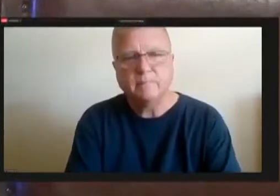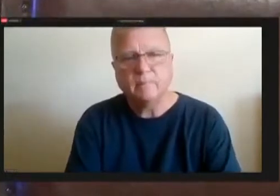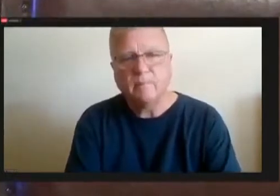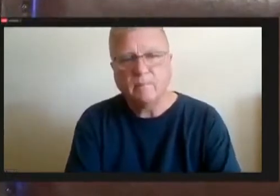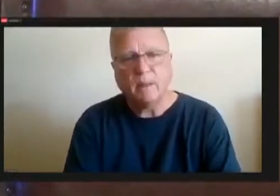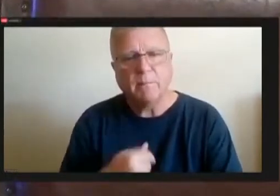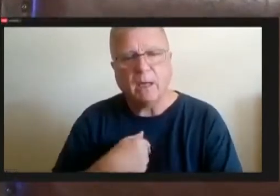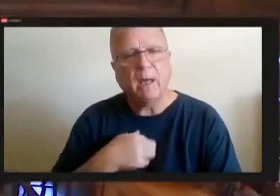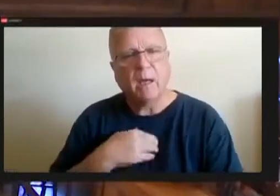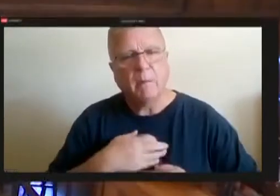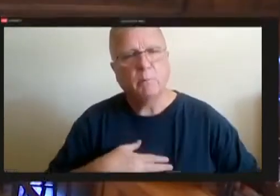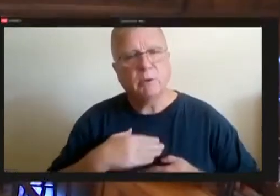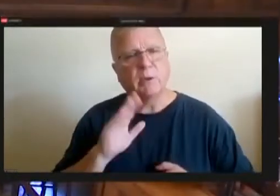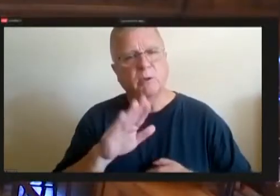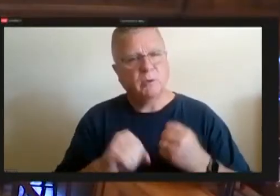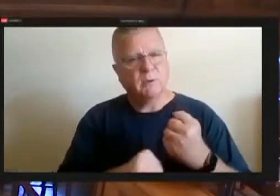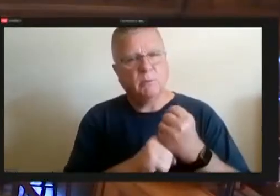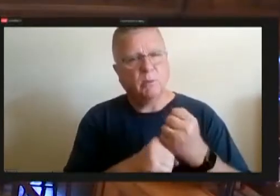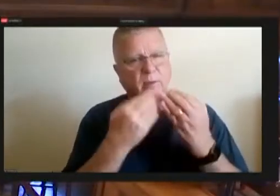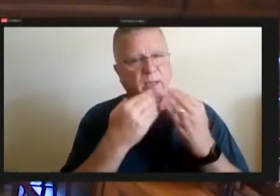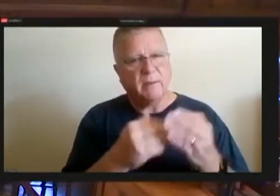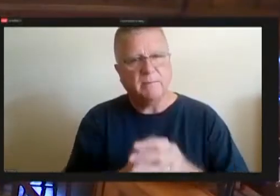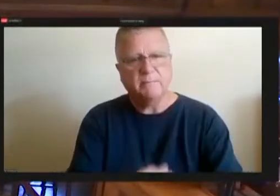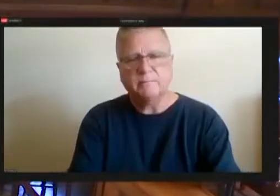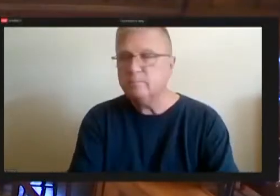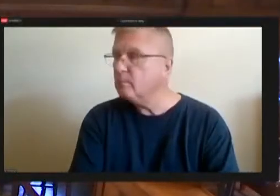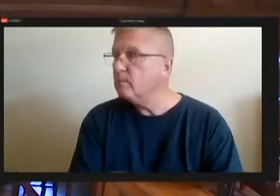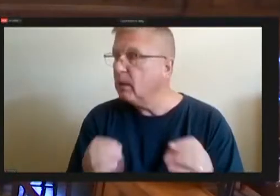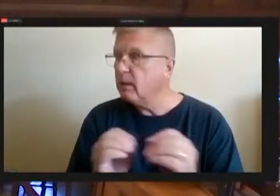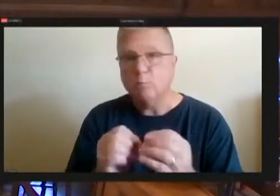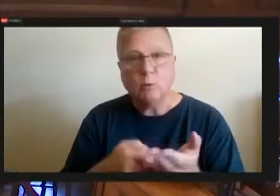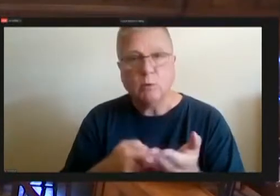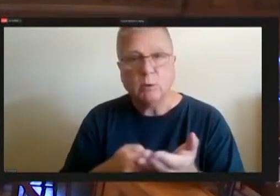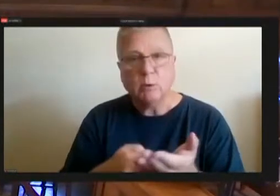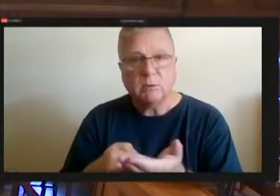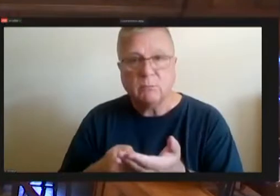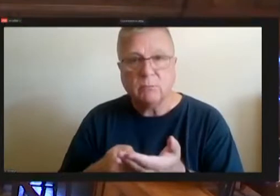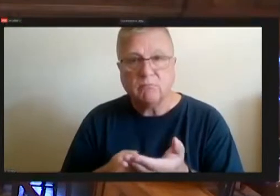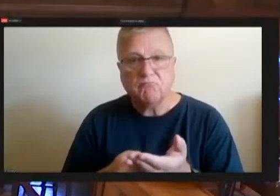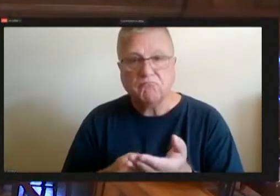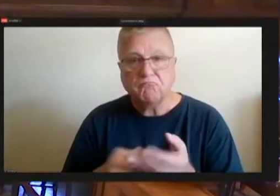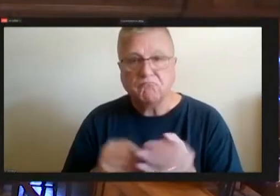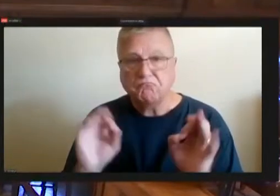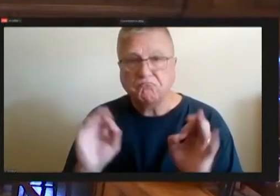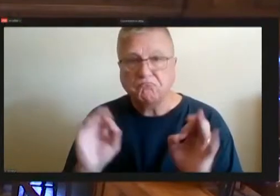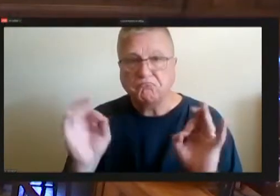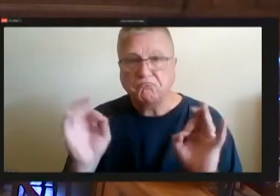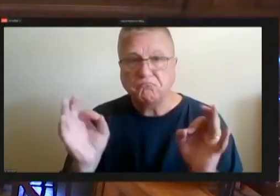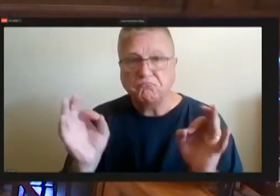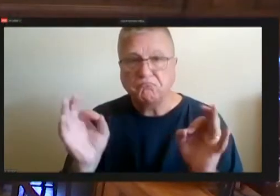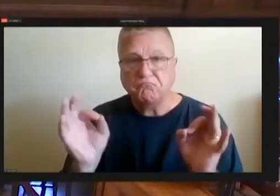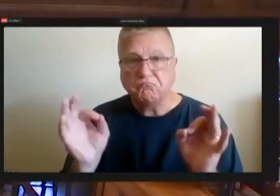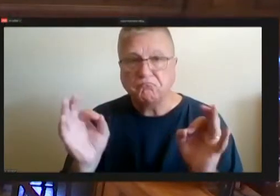Thank you. Any further discussion. Seeing none, all those in favor say aye. Aye.